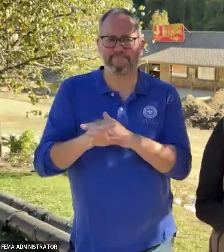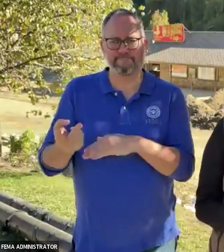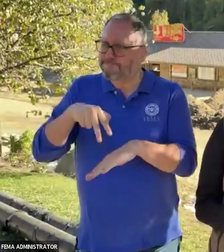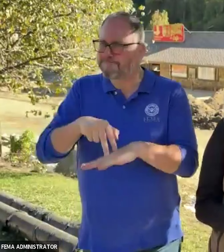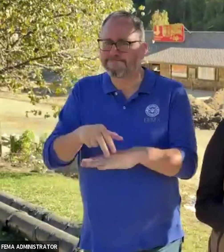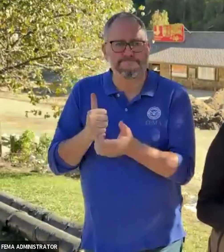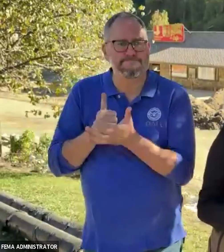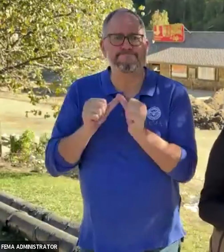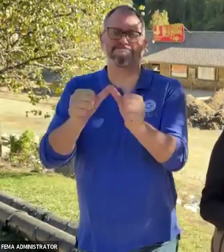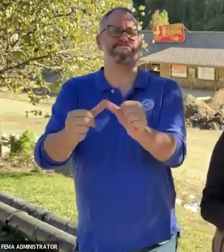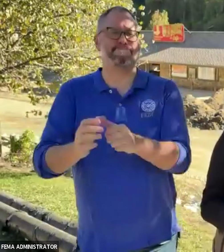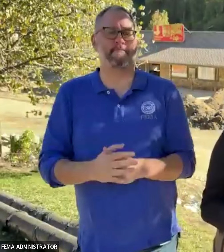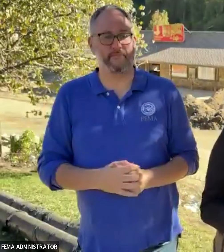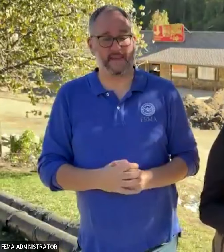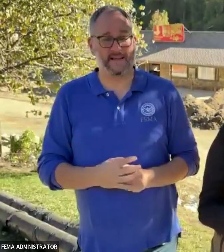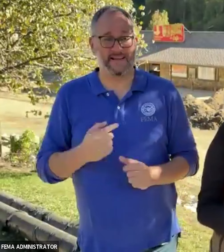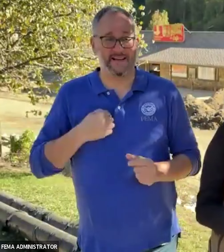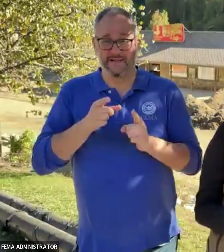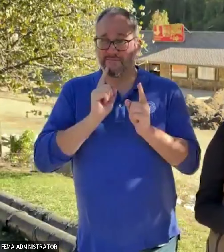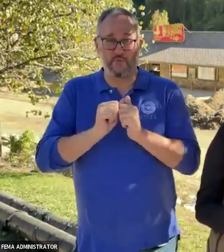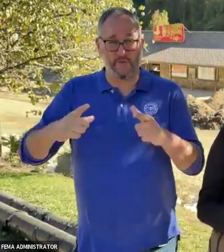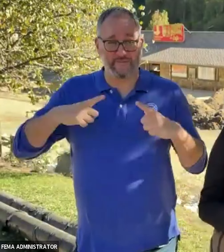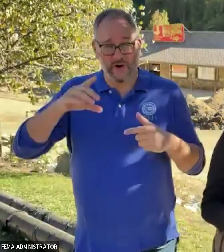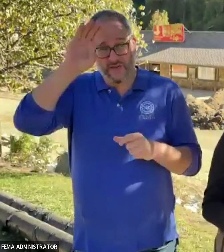And I spoke to a retired firefighter in Siesta Key, Florida,